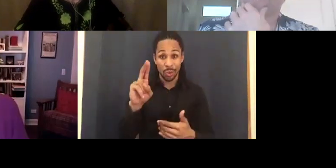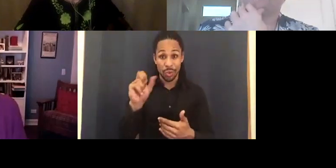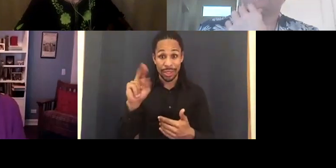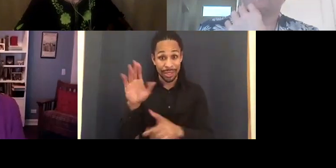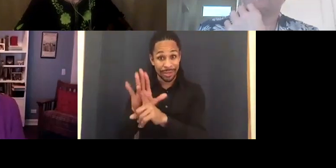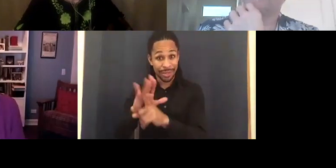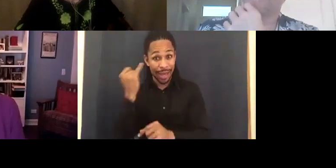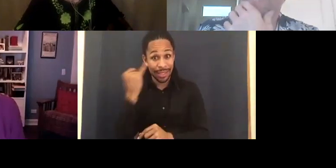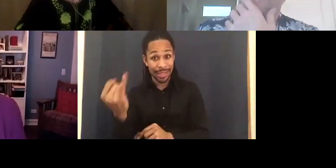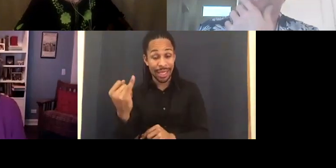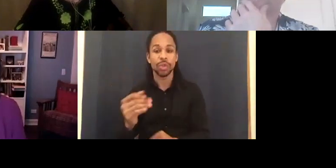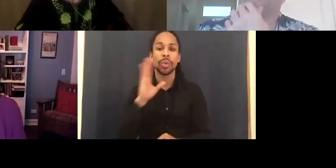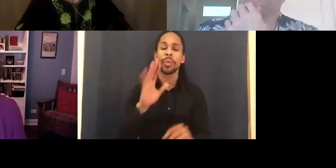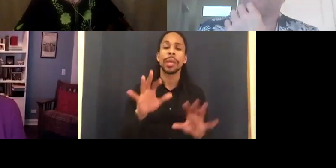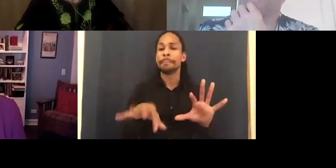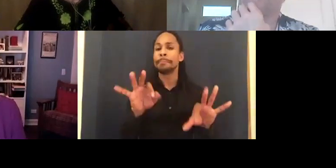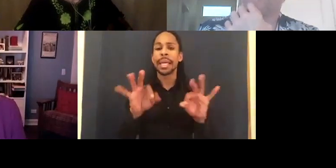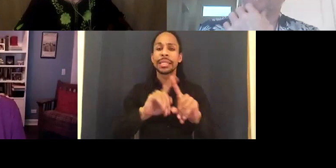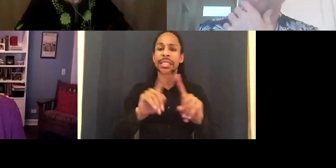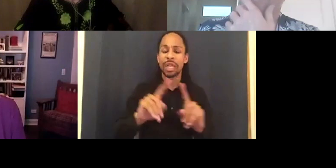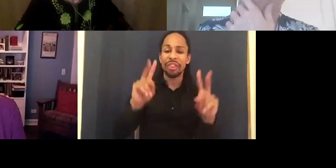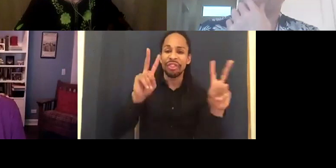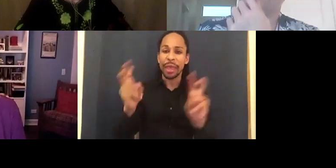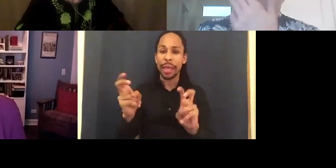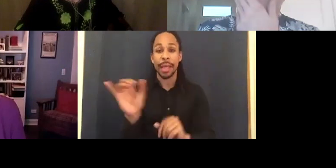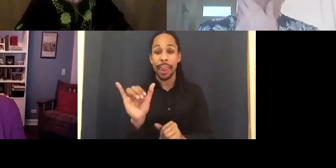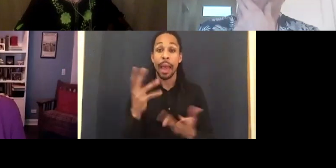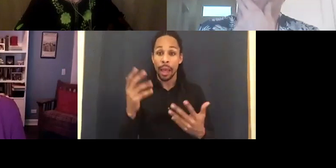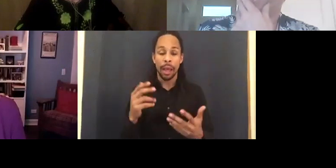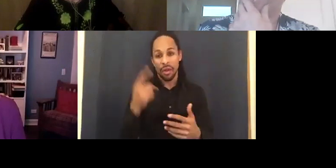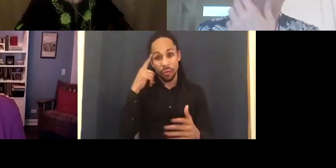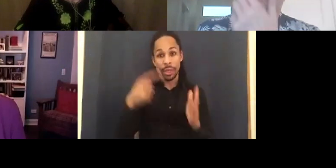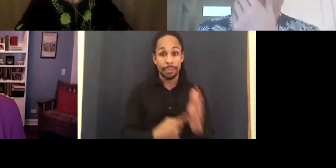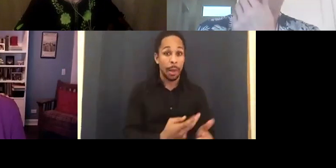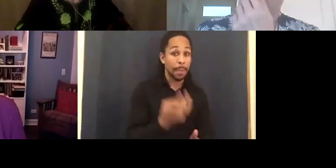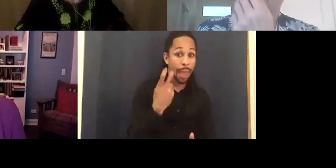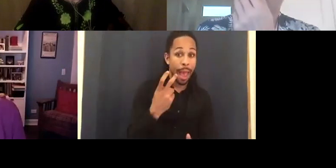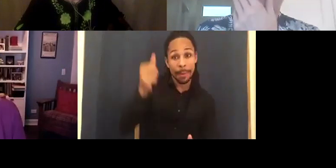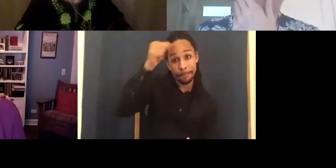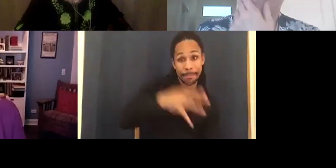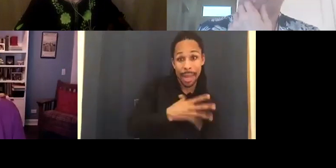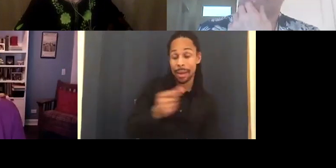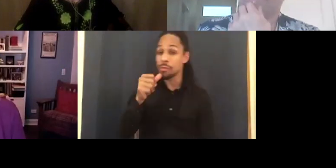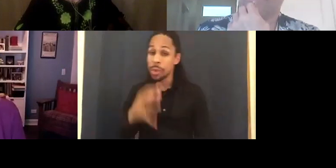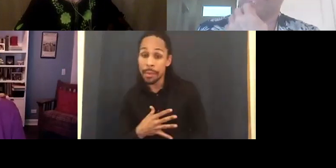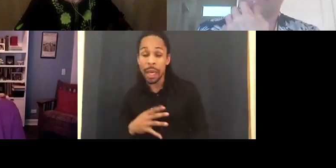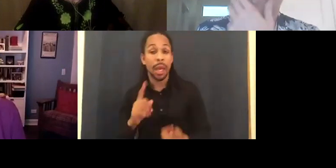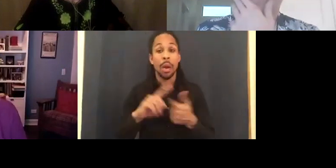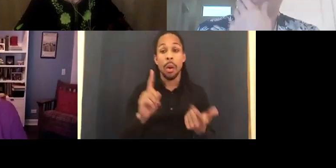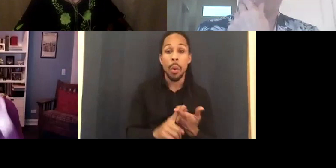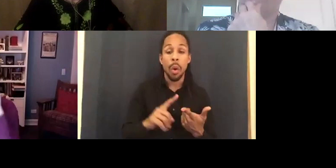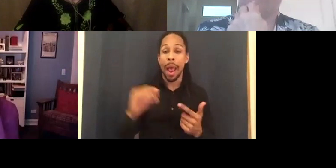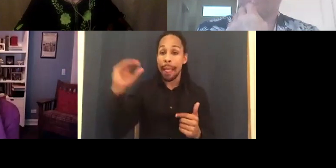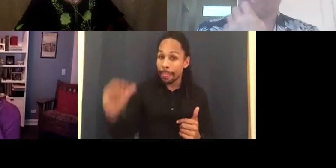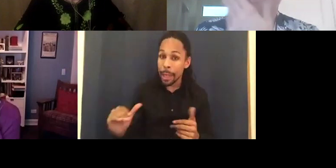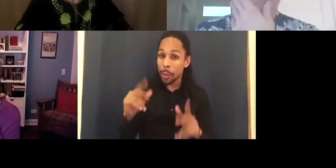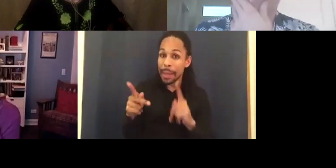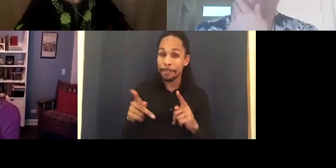like blind men and women, or magical, or where people kill or cure.